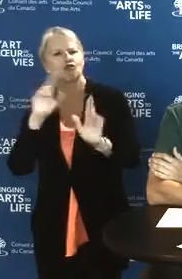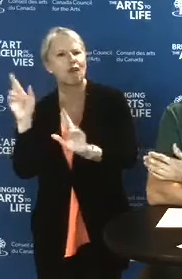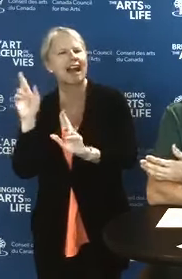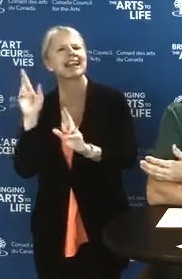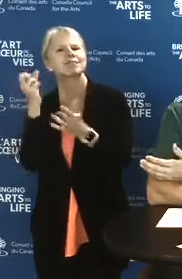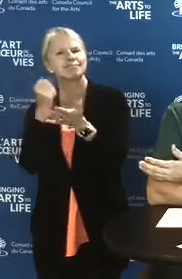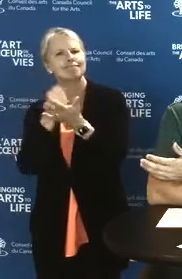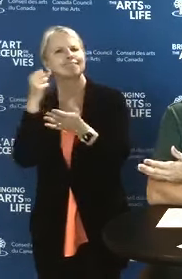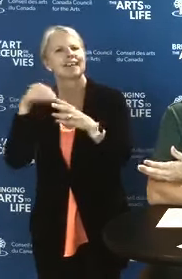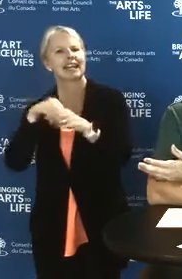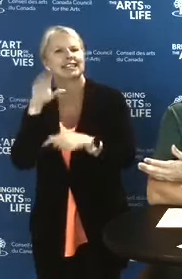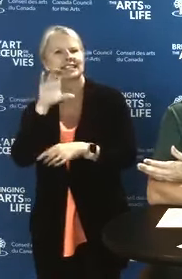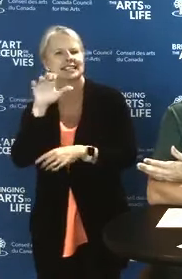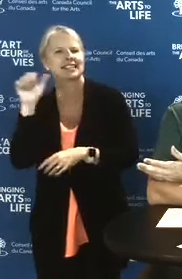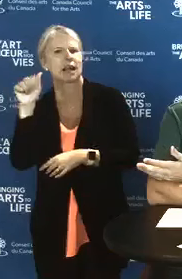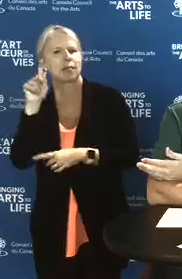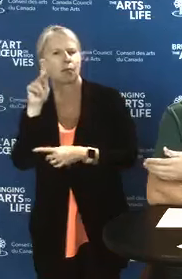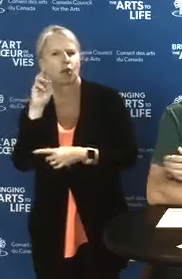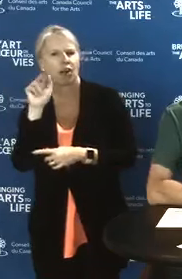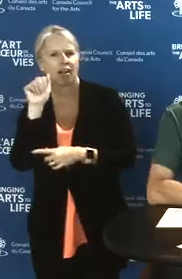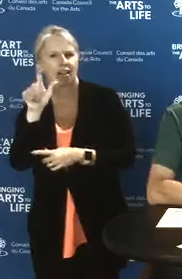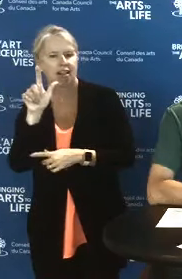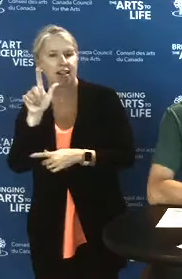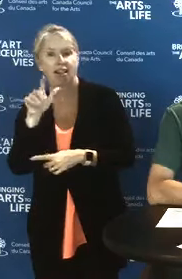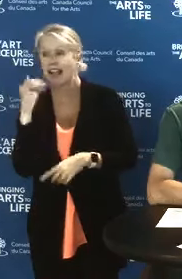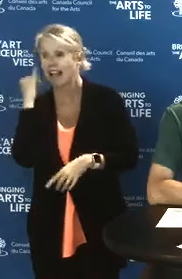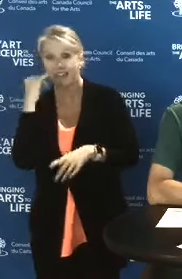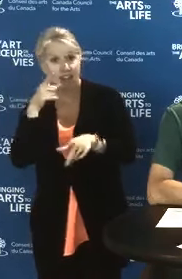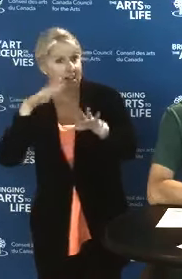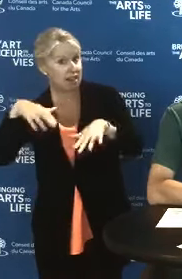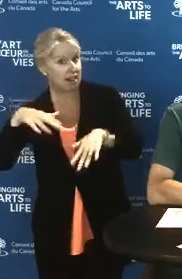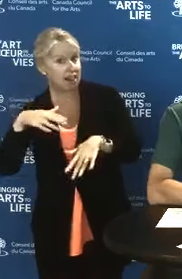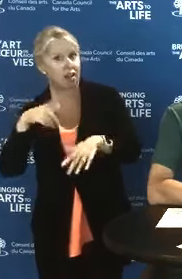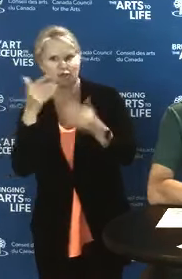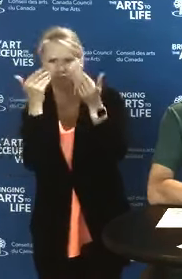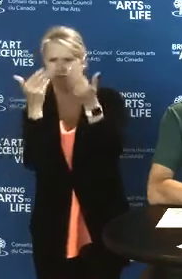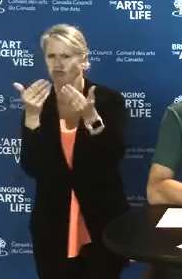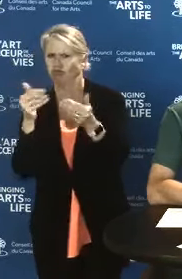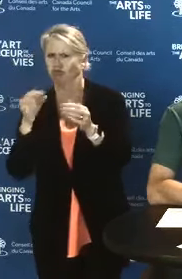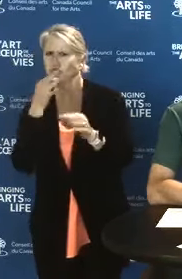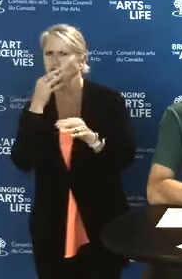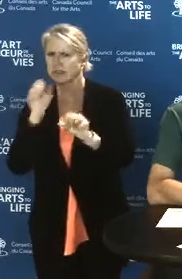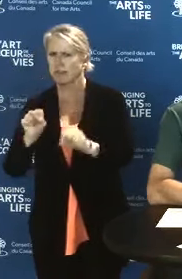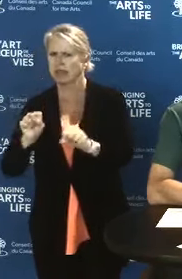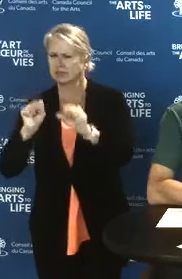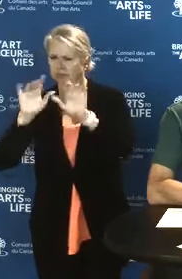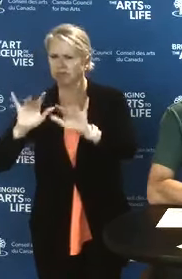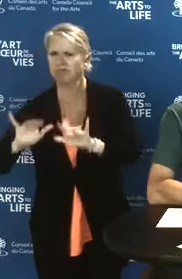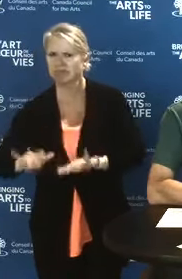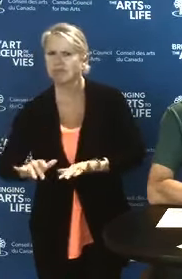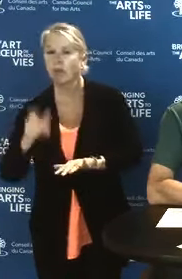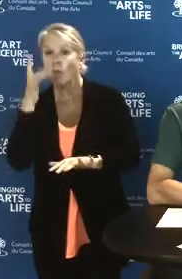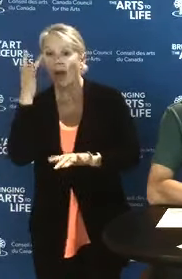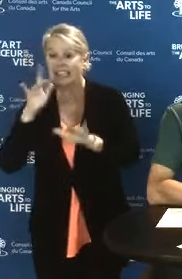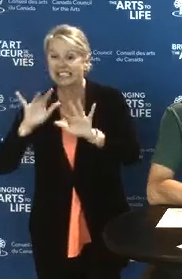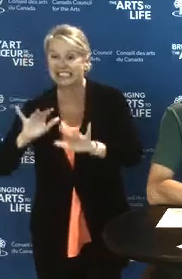so if you don't have one already, you should be submitting one as soon as possible. This process can take up to 30 days.